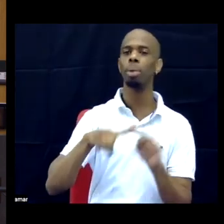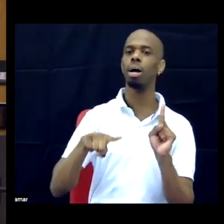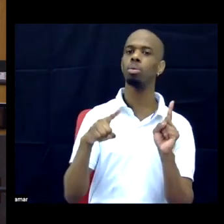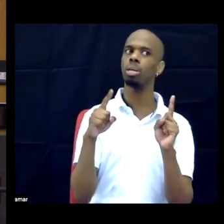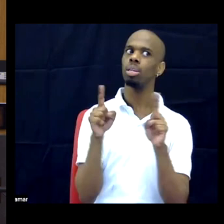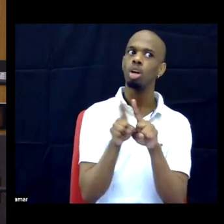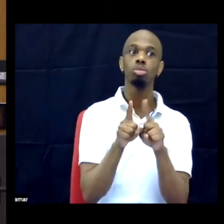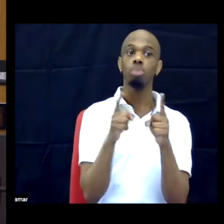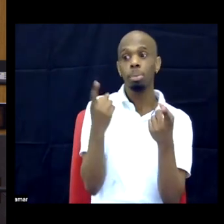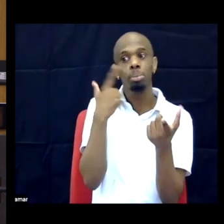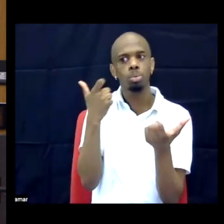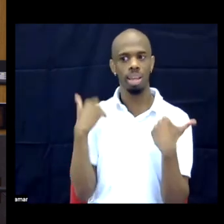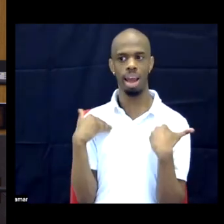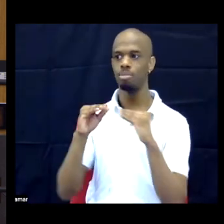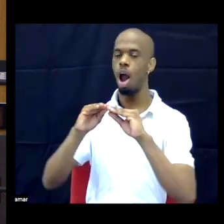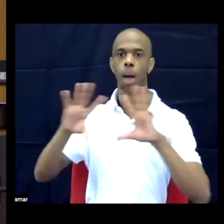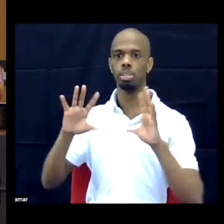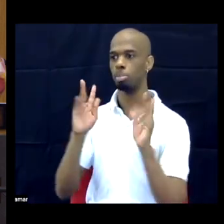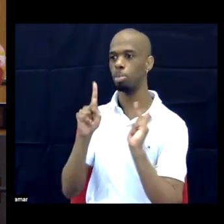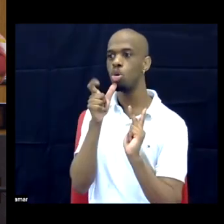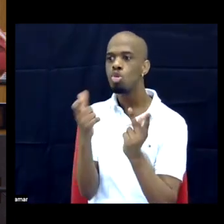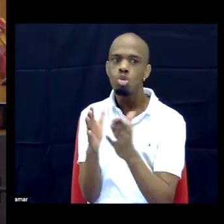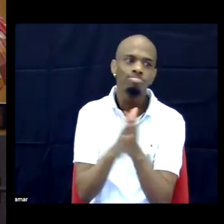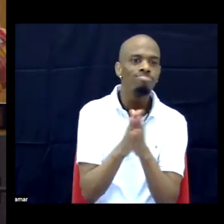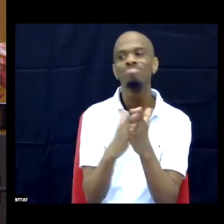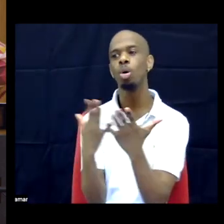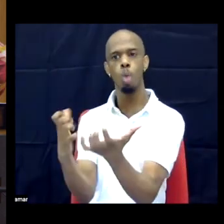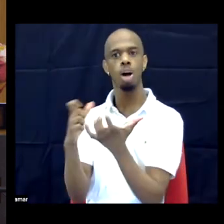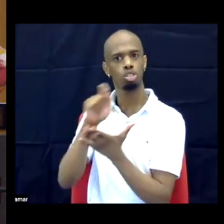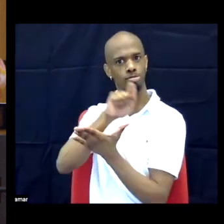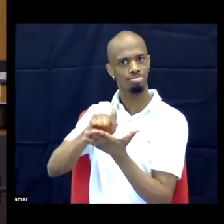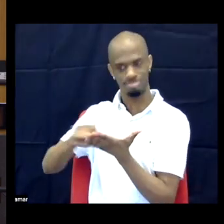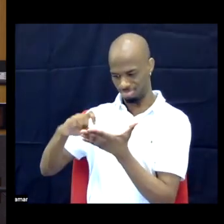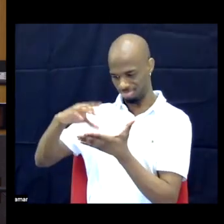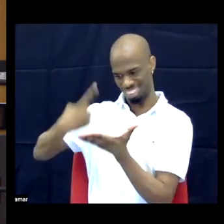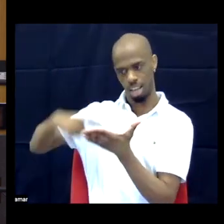of eager to publish this work; it's just to actually get folks through all the other hurdles